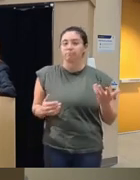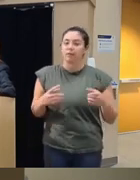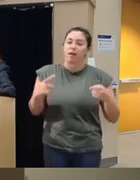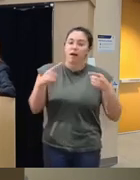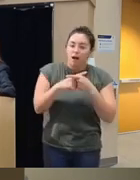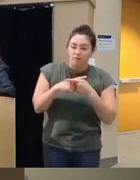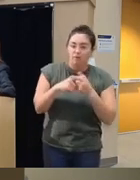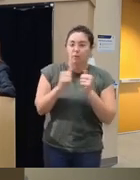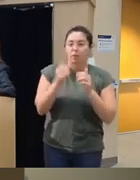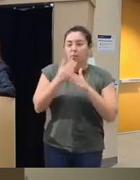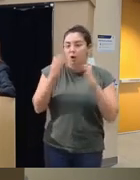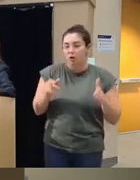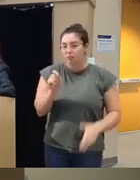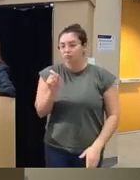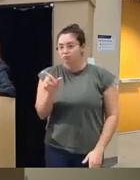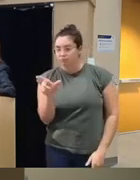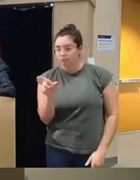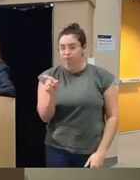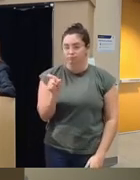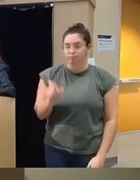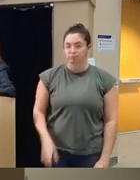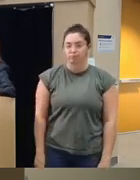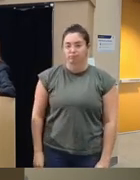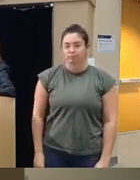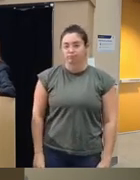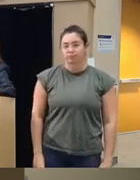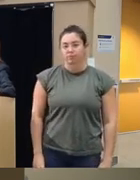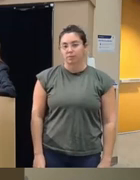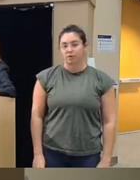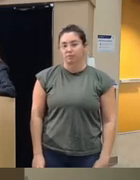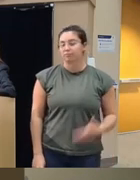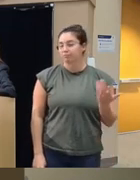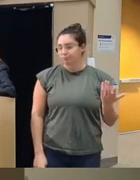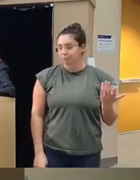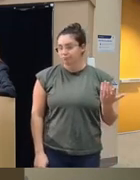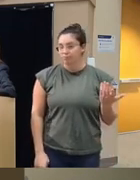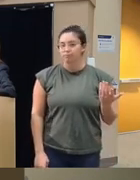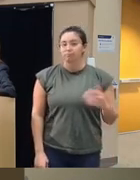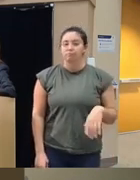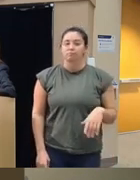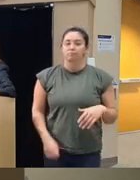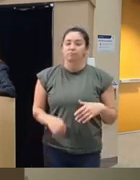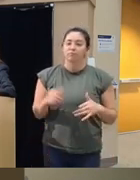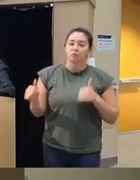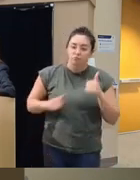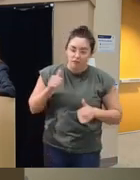partner to what degree are they getting aggressive with a partner